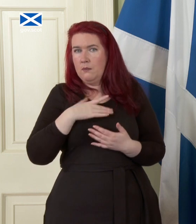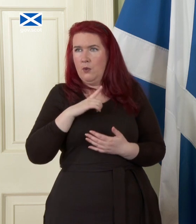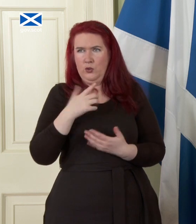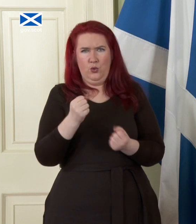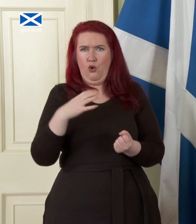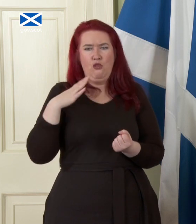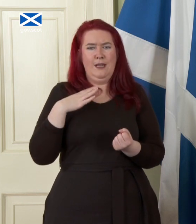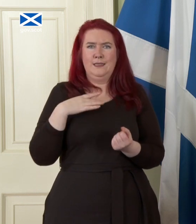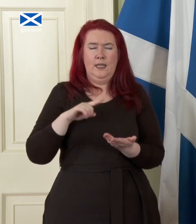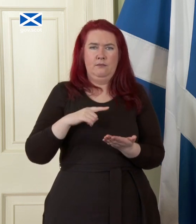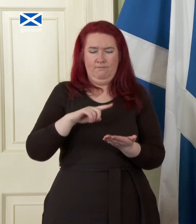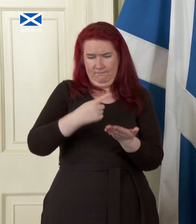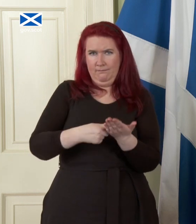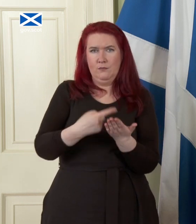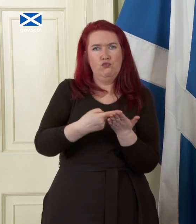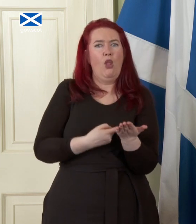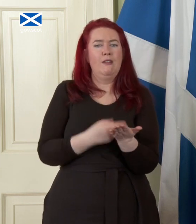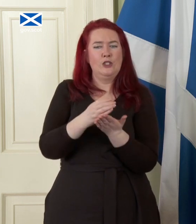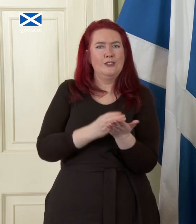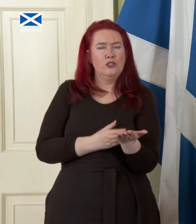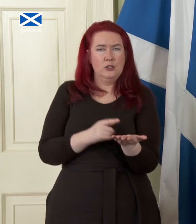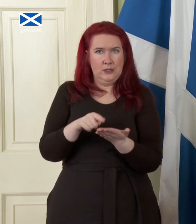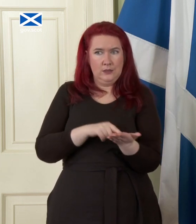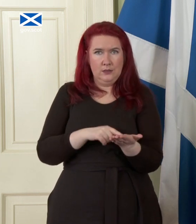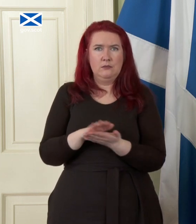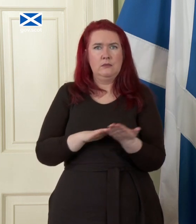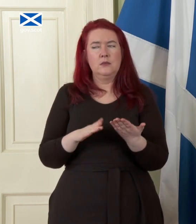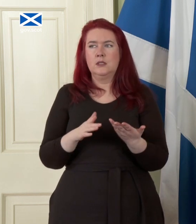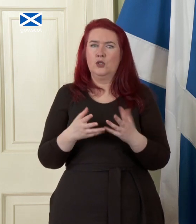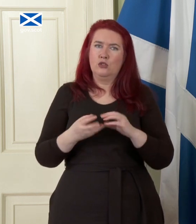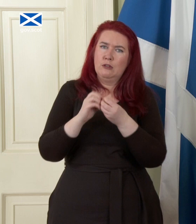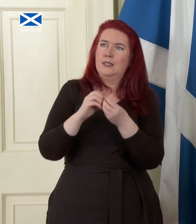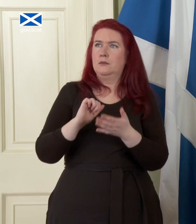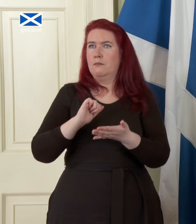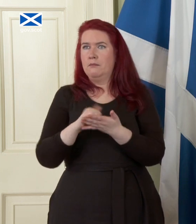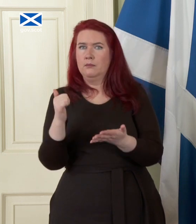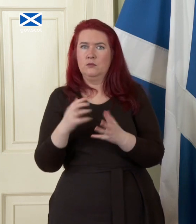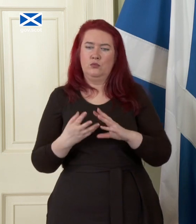set out here in terms of creating and establishing institutional infrastructure establishing Market